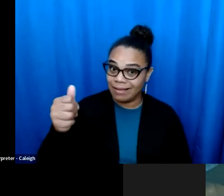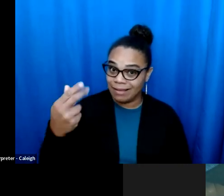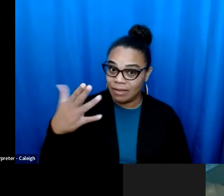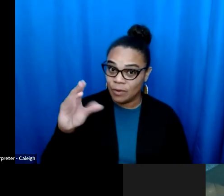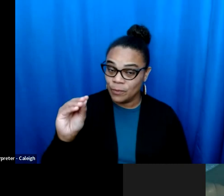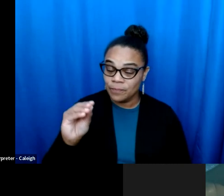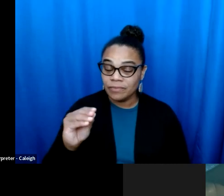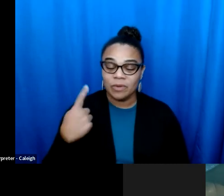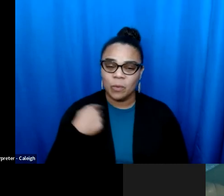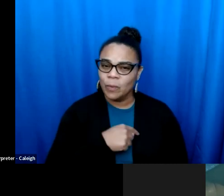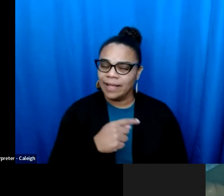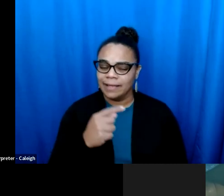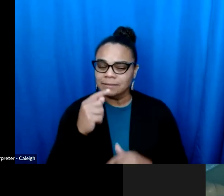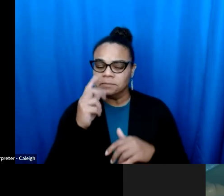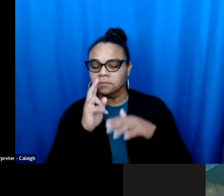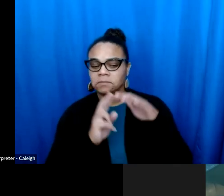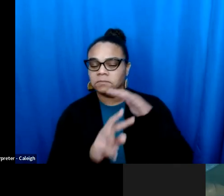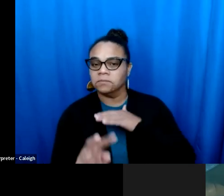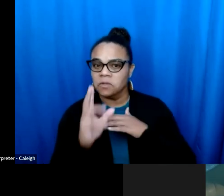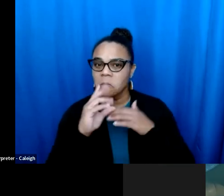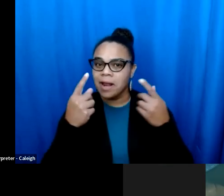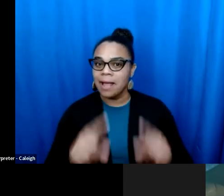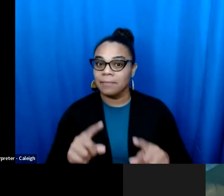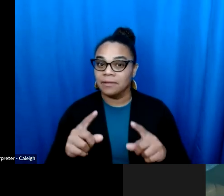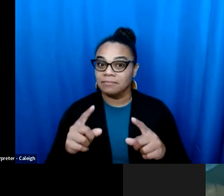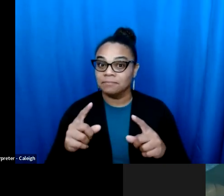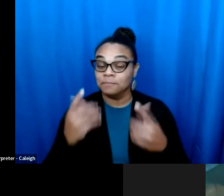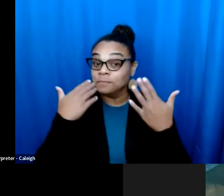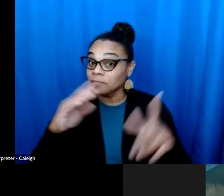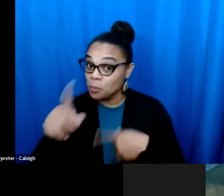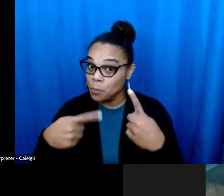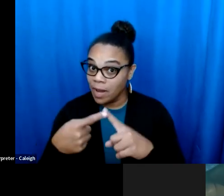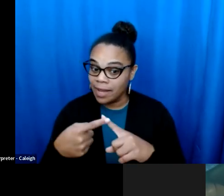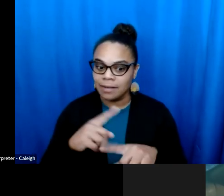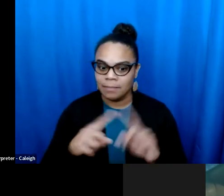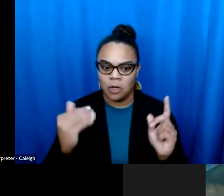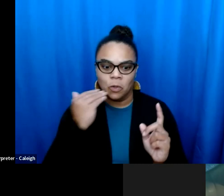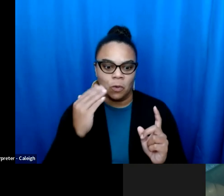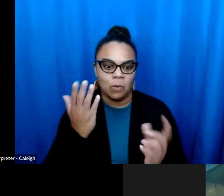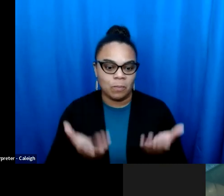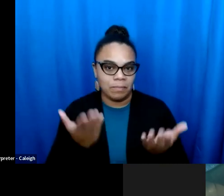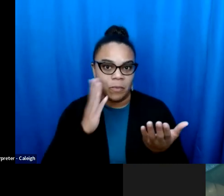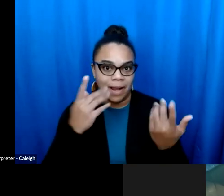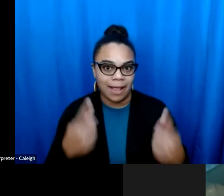various procedures [broken audio] restrictions [broken audio]. We knew what was And after various October, like hearing, we knew what was coming We didn't know the the date or the hour or the time place, but we knew that it was coming.